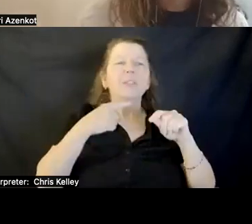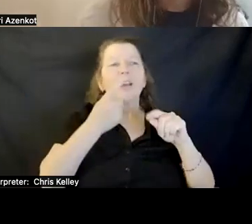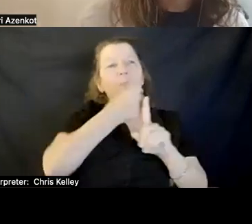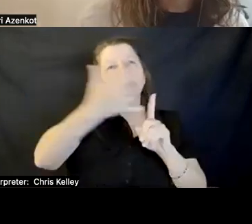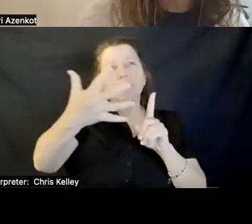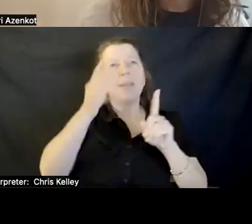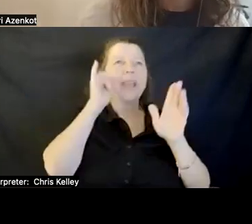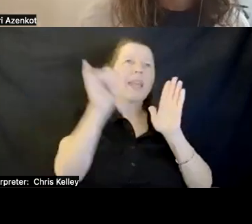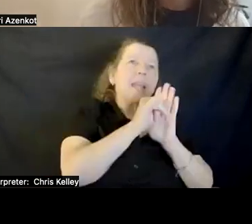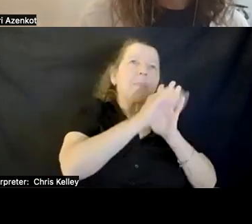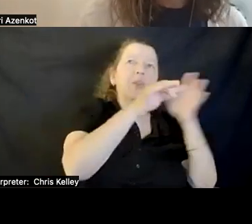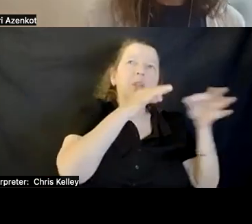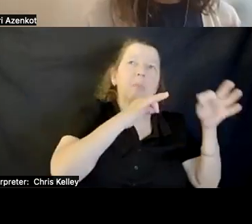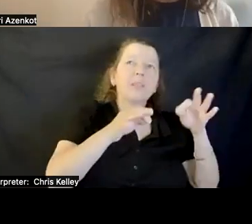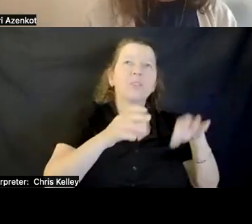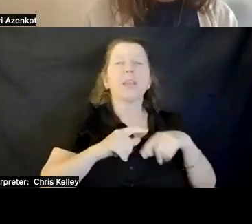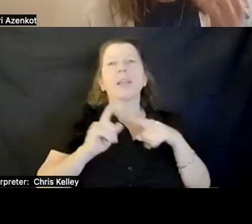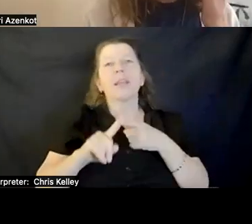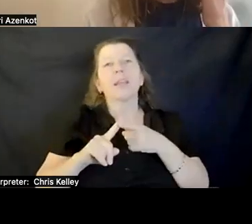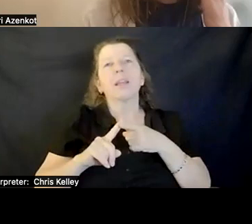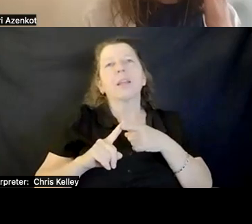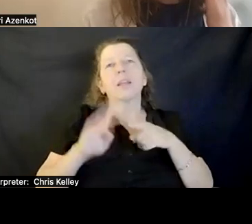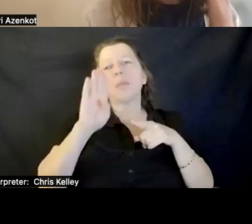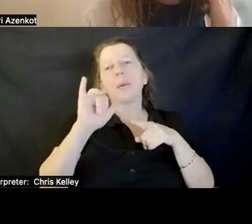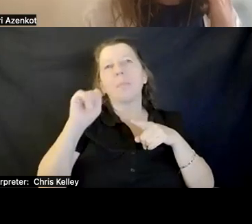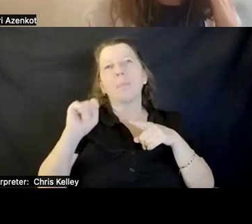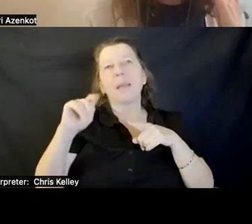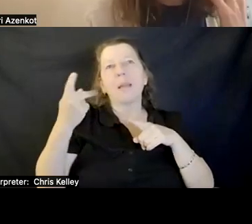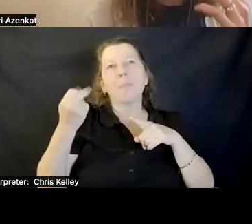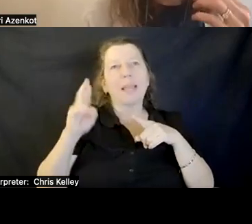ALL THE BIG PLAYERS HAVE IT. MICROSOFT, APPLE, AMAZON.